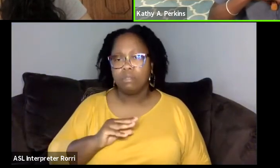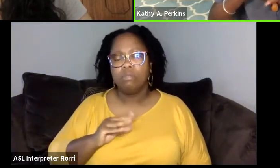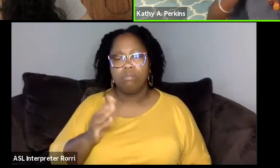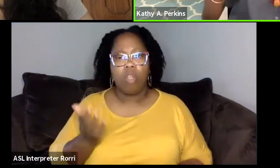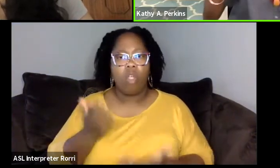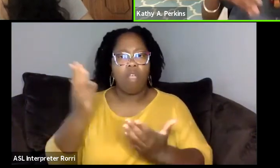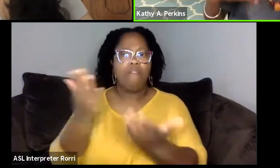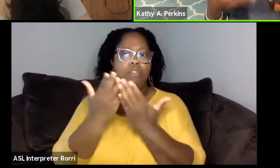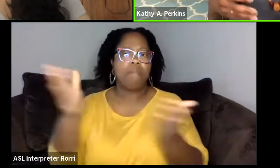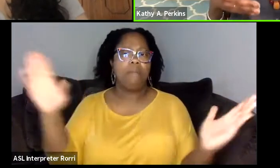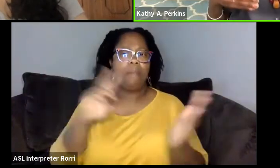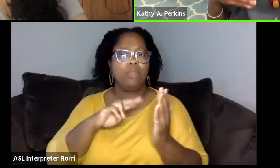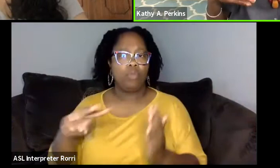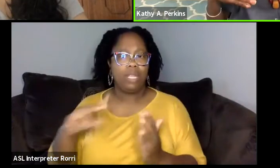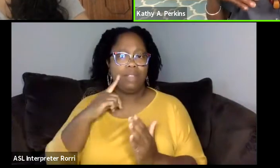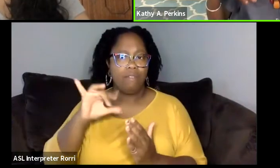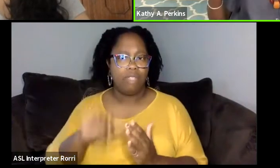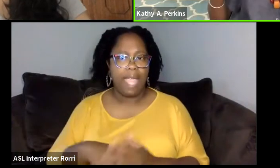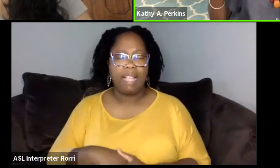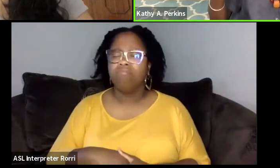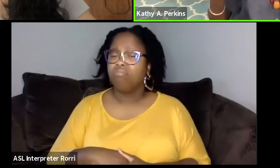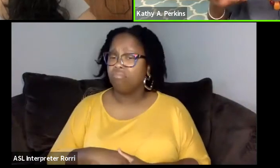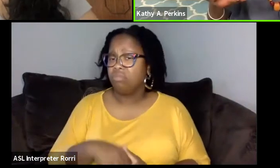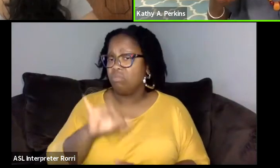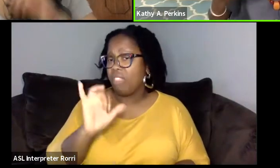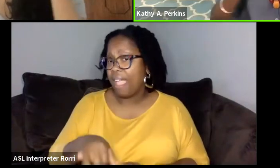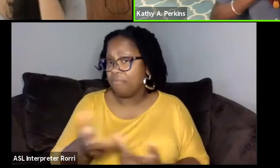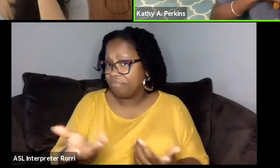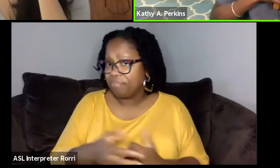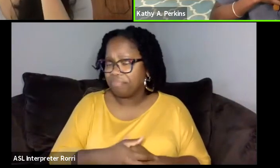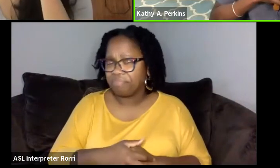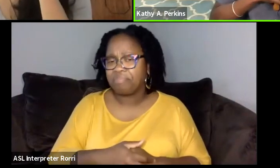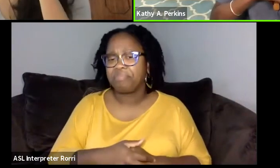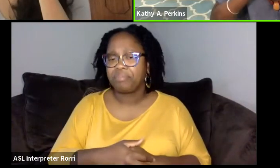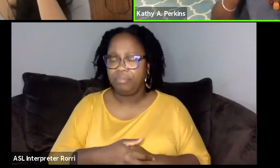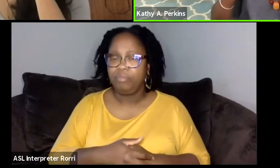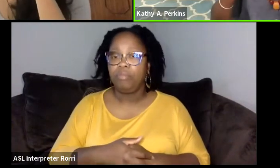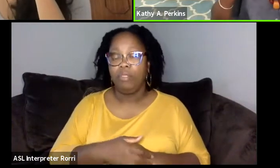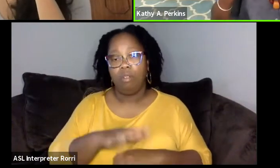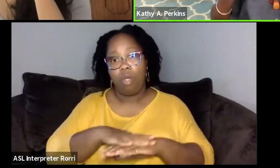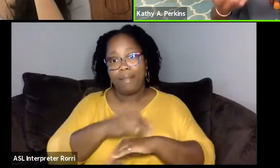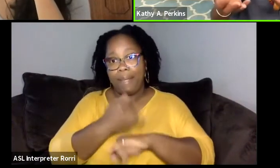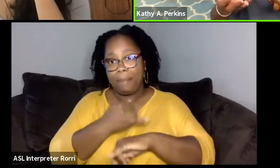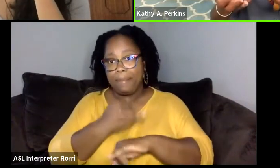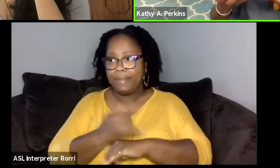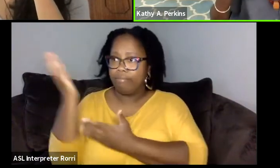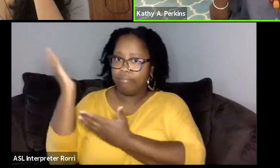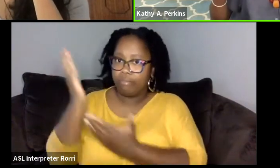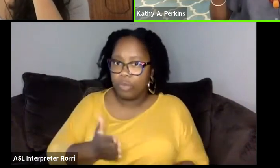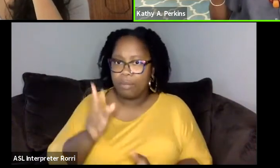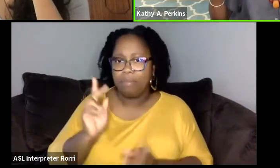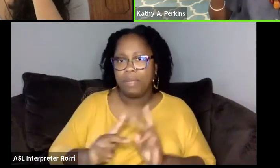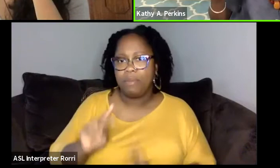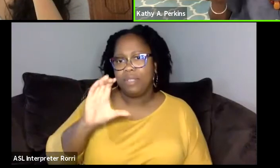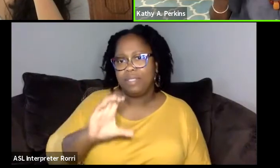So, those away, and like I said, I bring people to campus. Like I brought Cece but she was at Michigan.